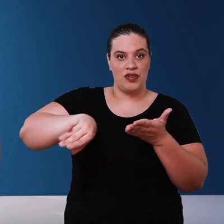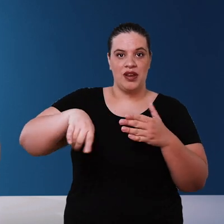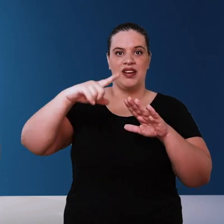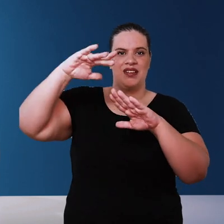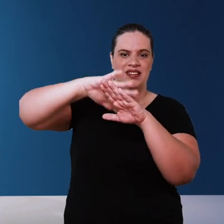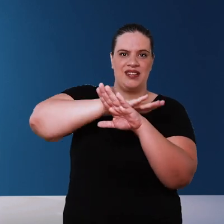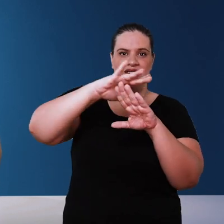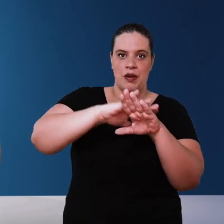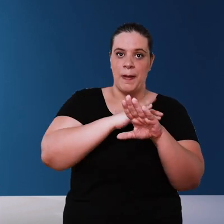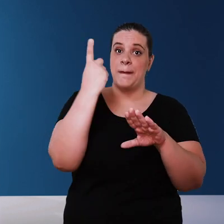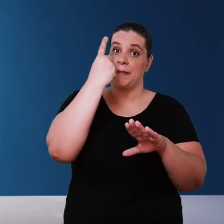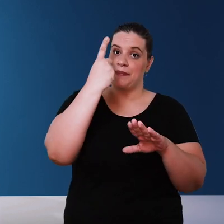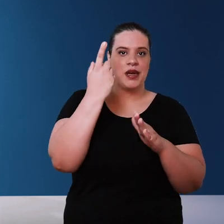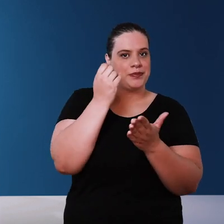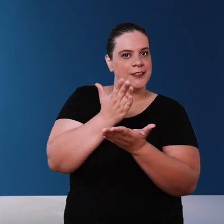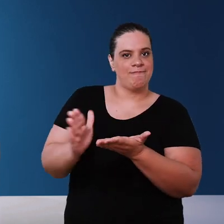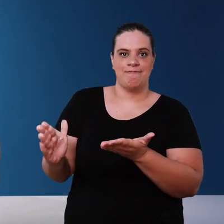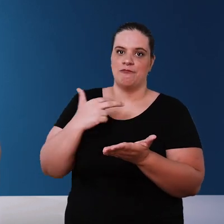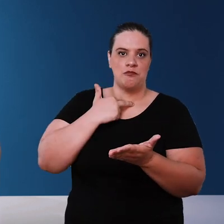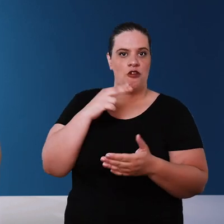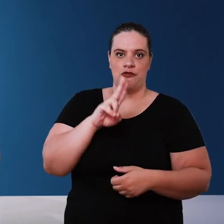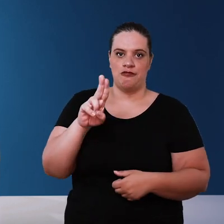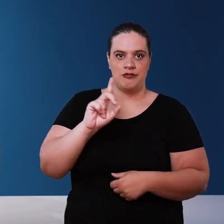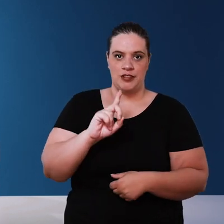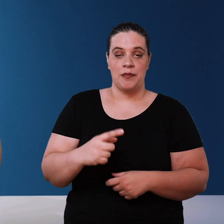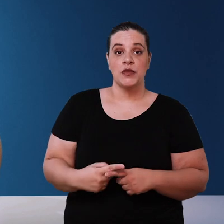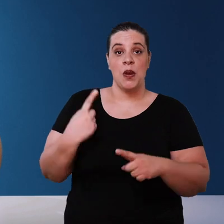roof AND the atmosphere needs to be discarded because it washes the roof